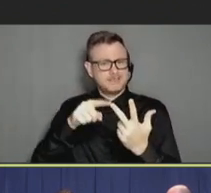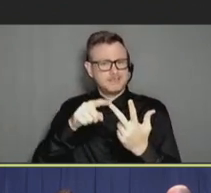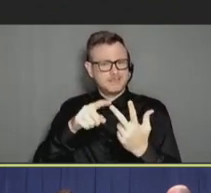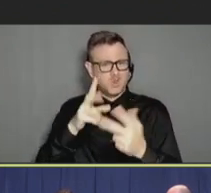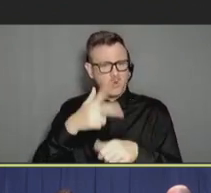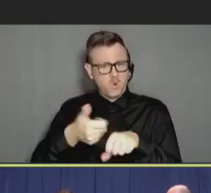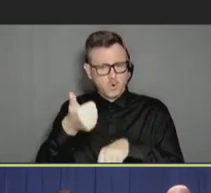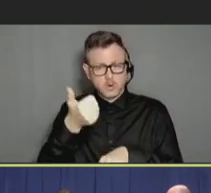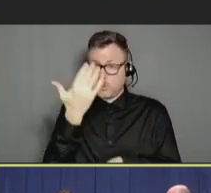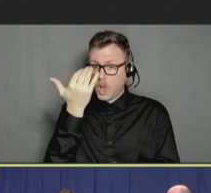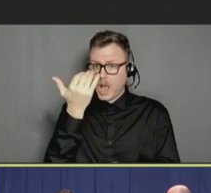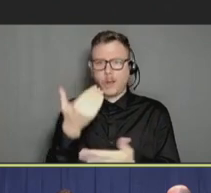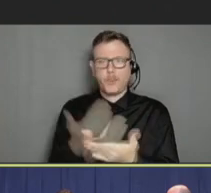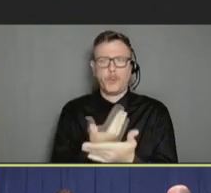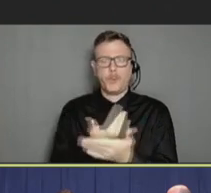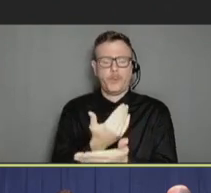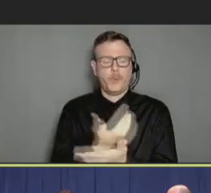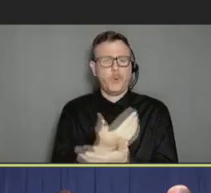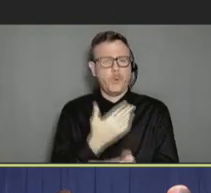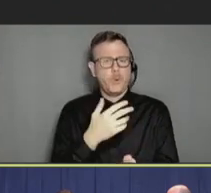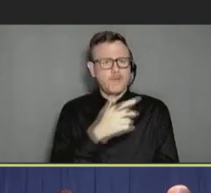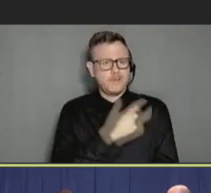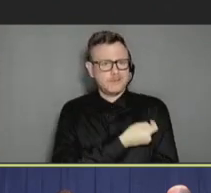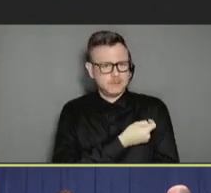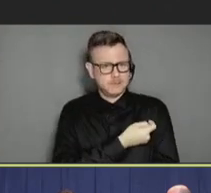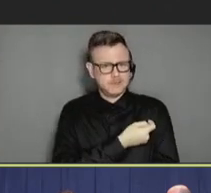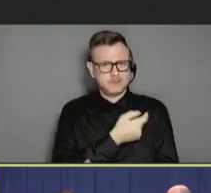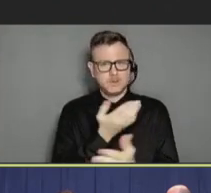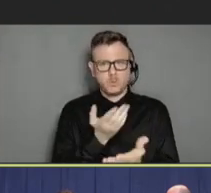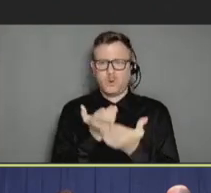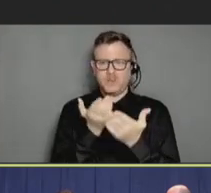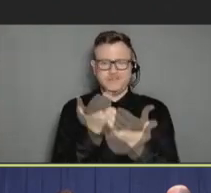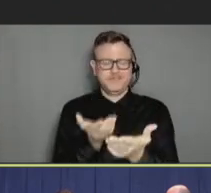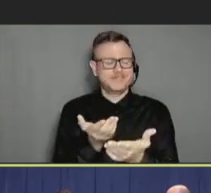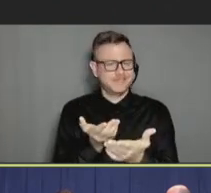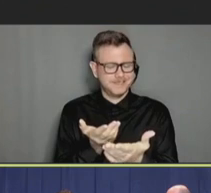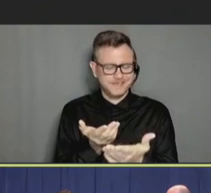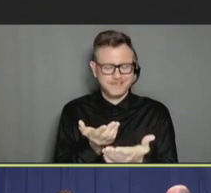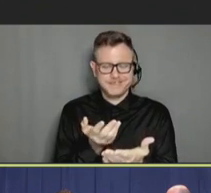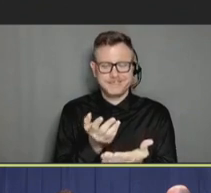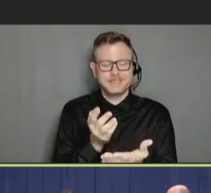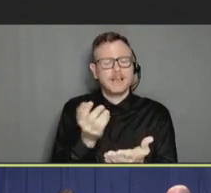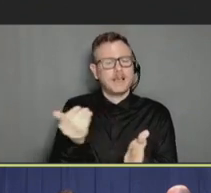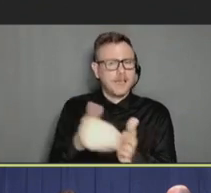a brand-new vaccine recommendation. And the same questions may come up like "Do I really